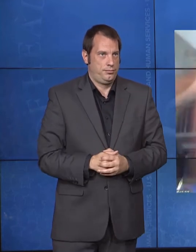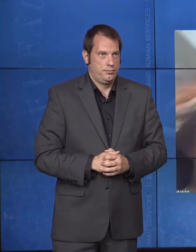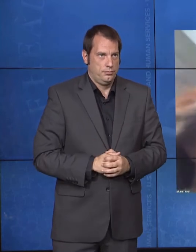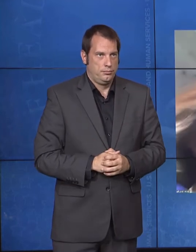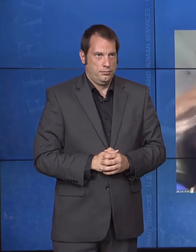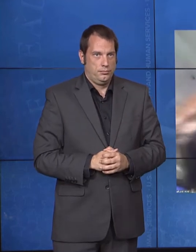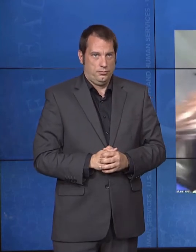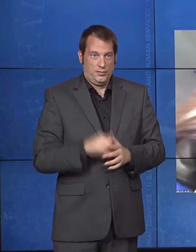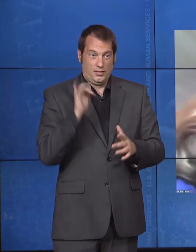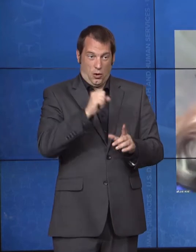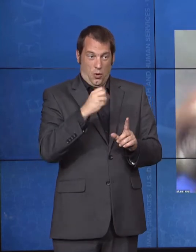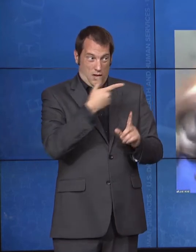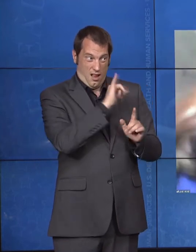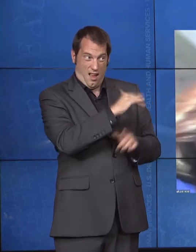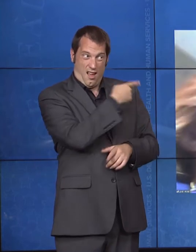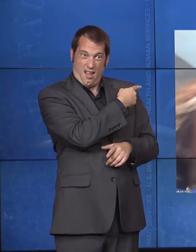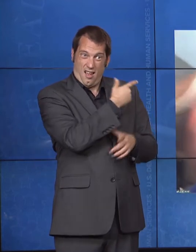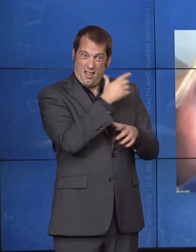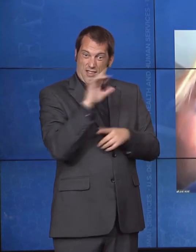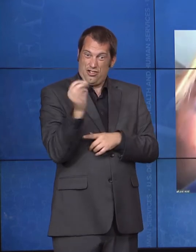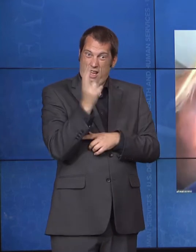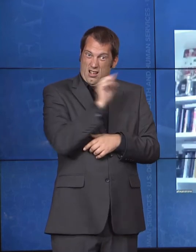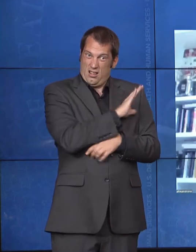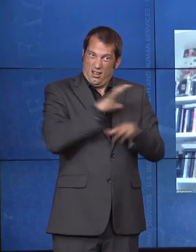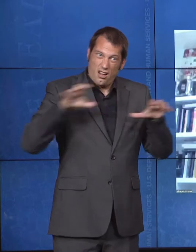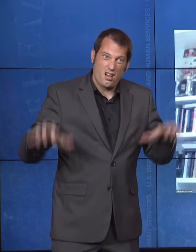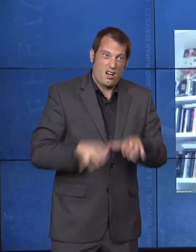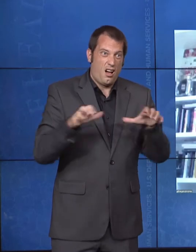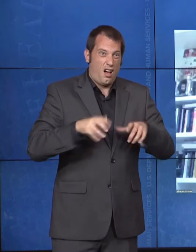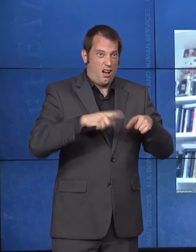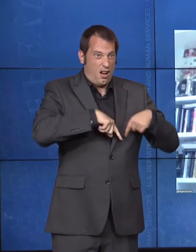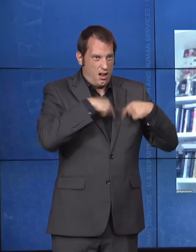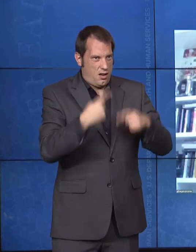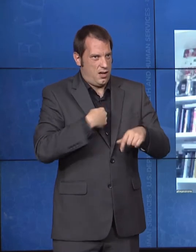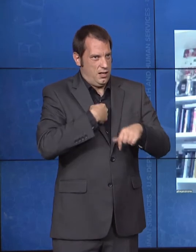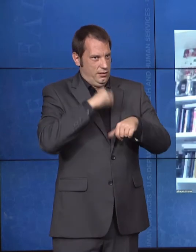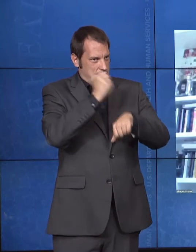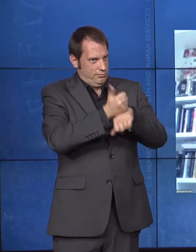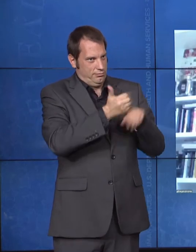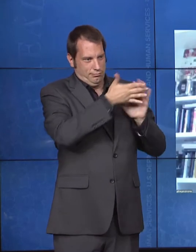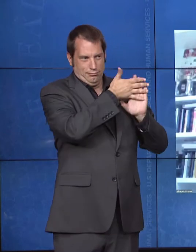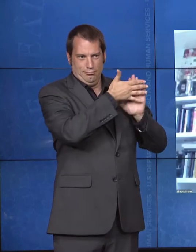sure that the fundamental dignity of everybody is respected. So, we look back and celebrate